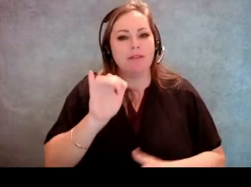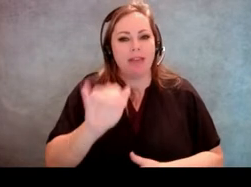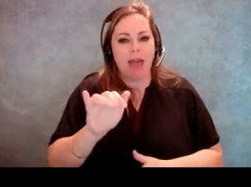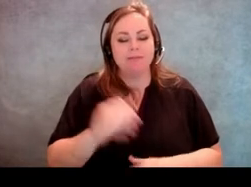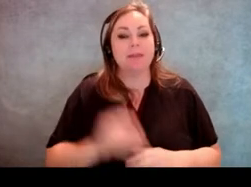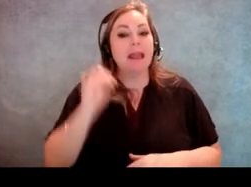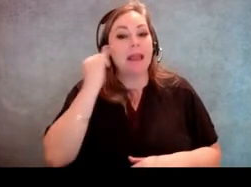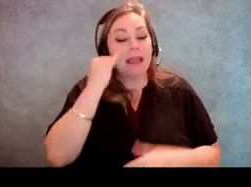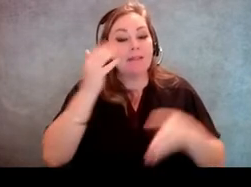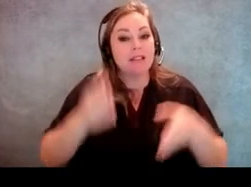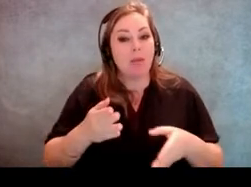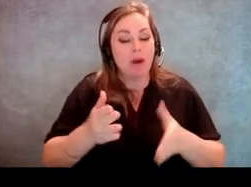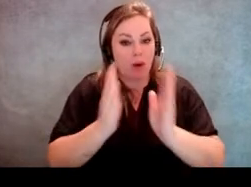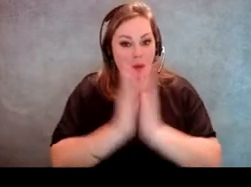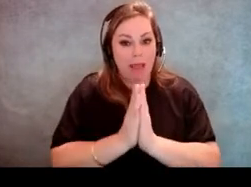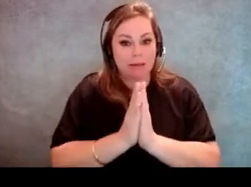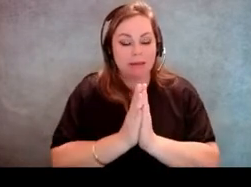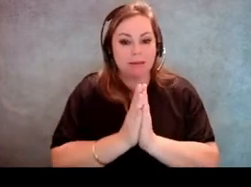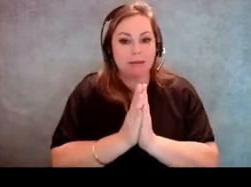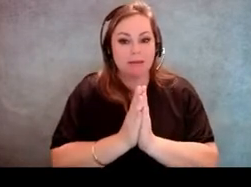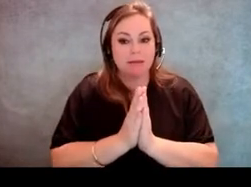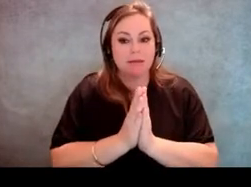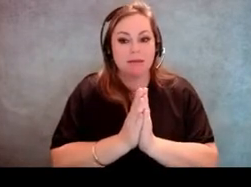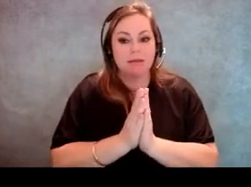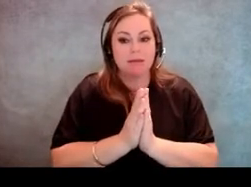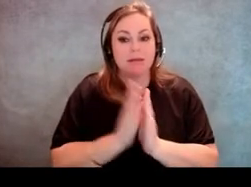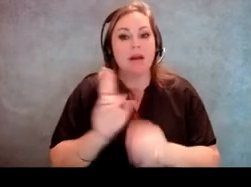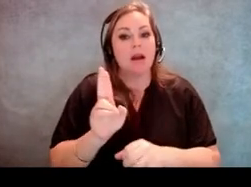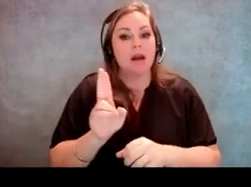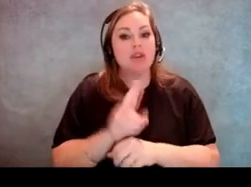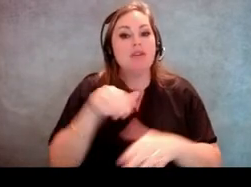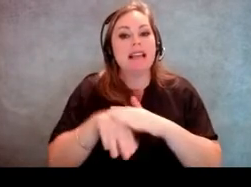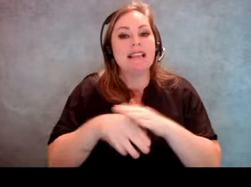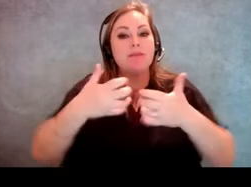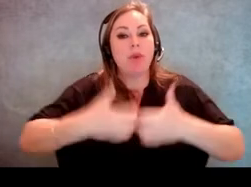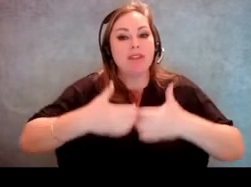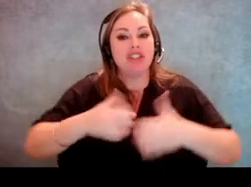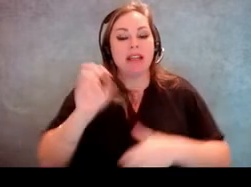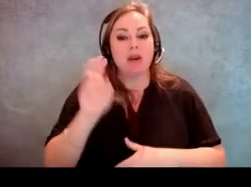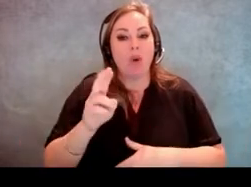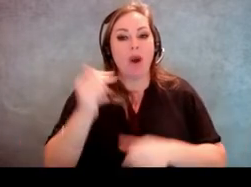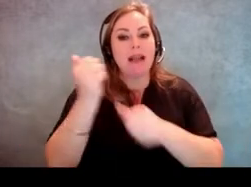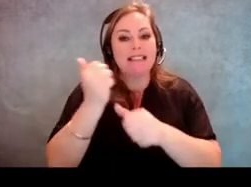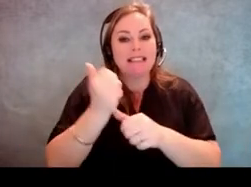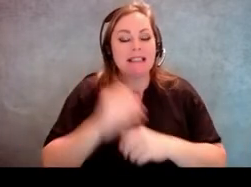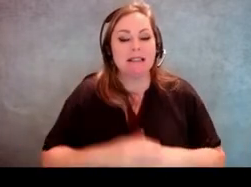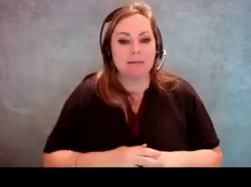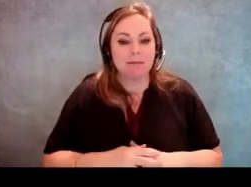is if someone requests using the accessible machine or assistance of some sort,